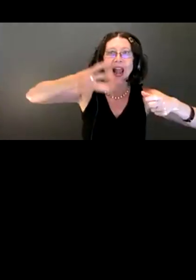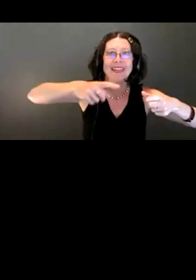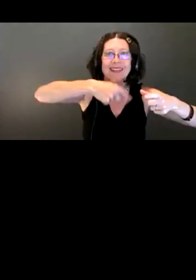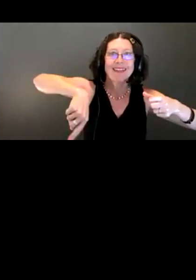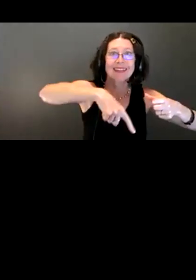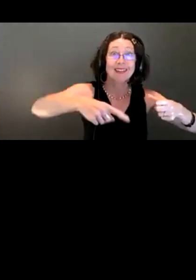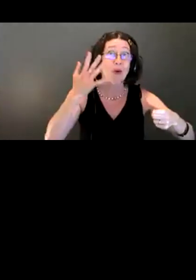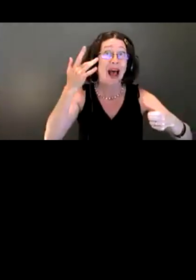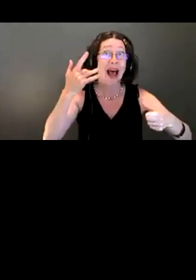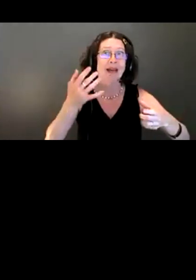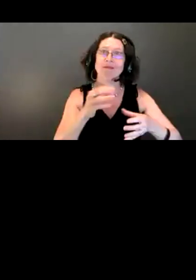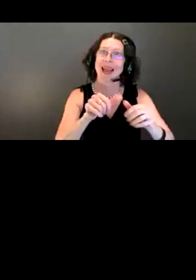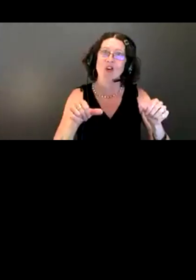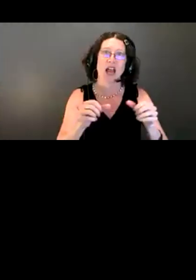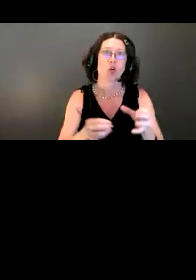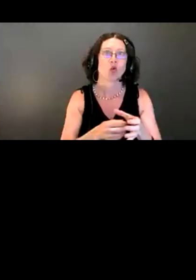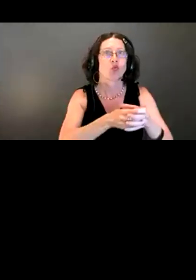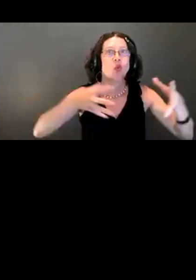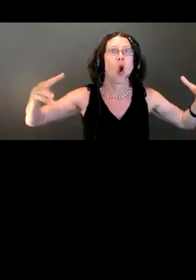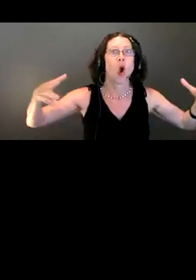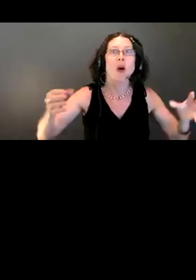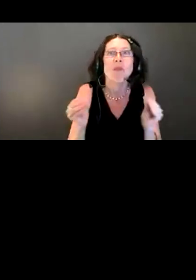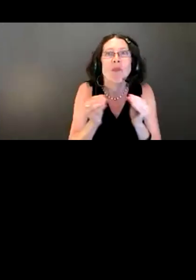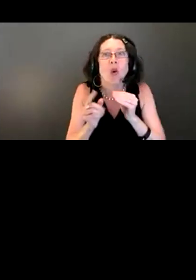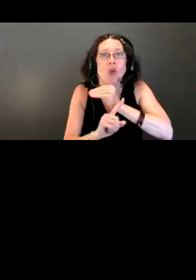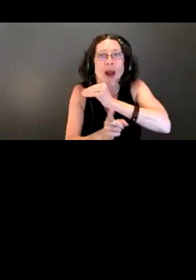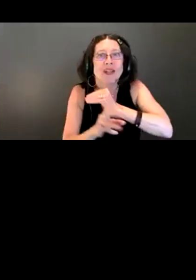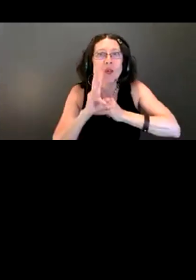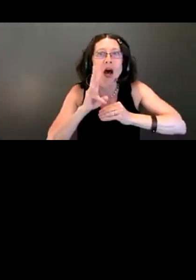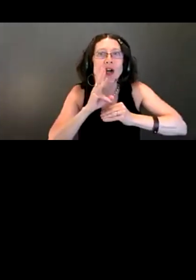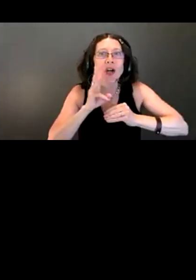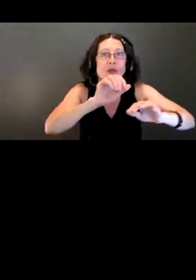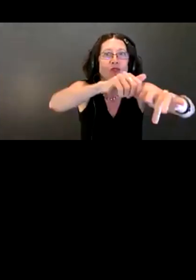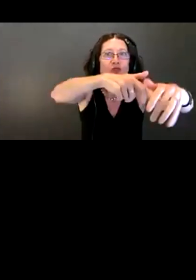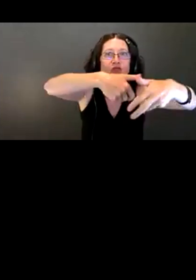coming down to fill up the pipe.